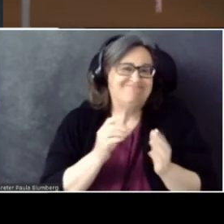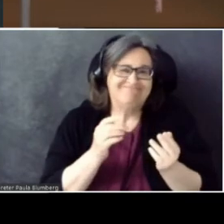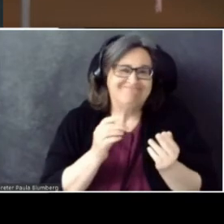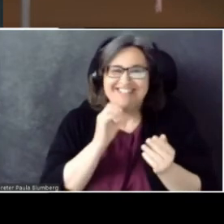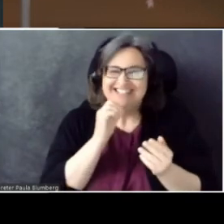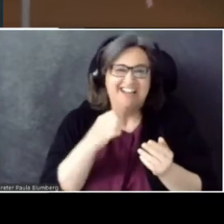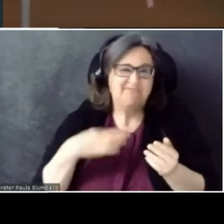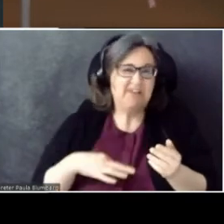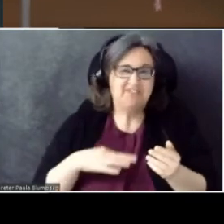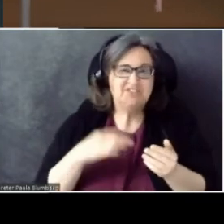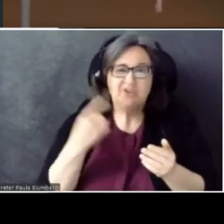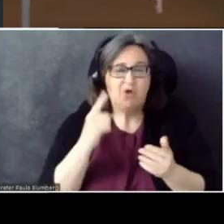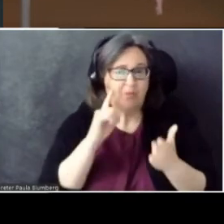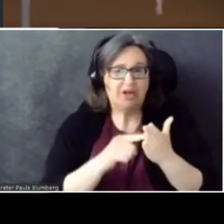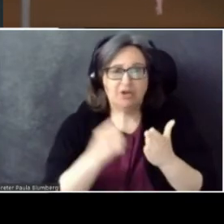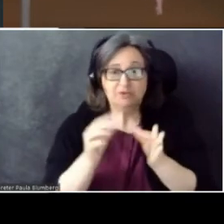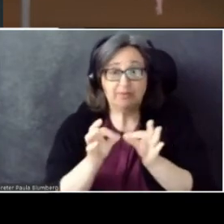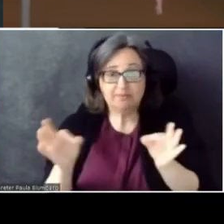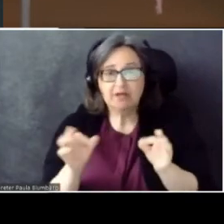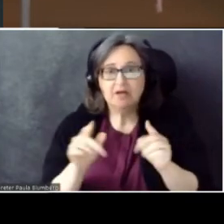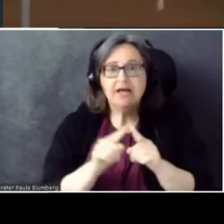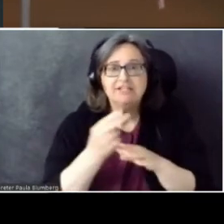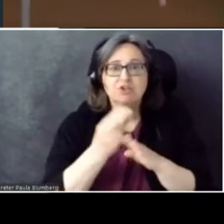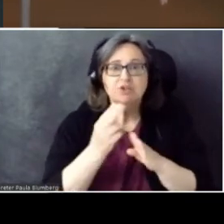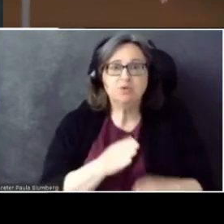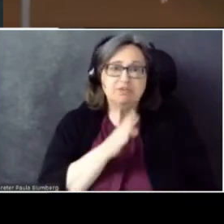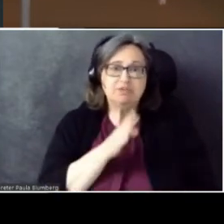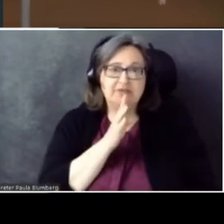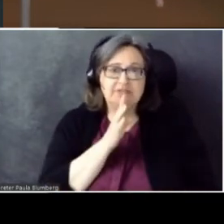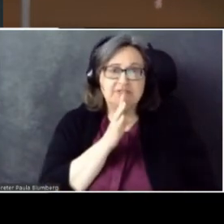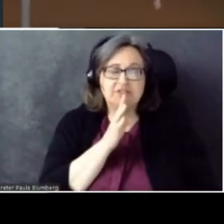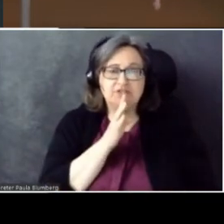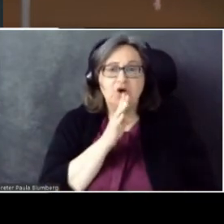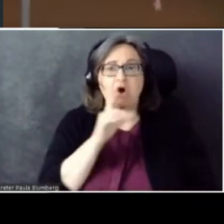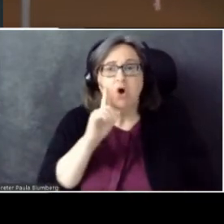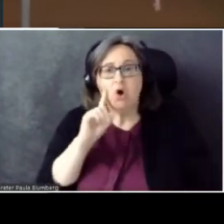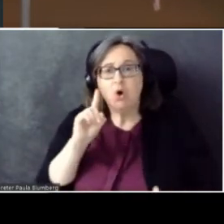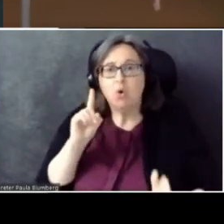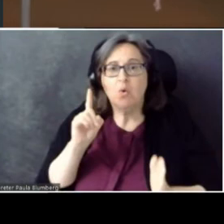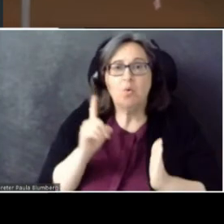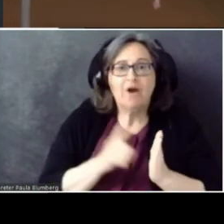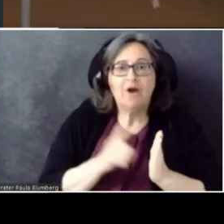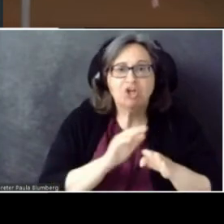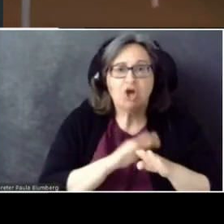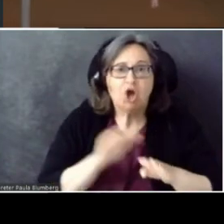So as the user speaks, the recognizing callback fires repeatedly.